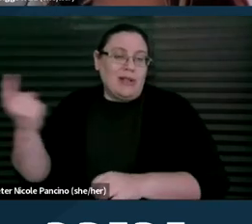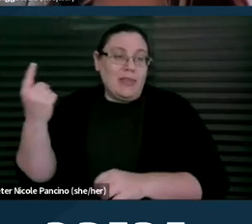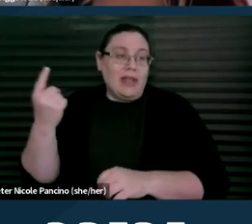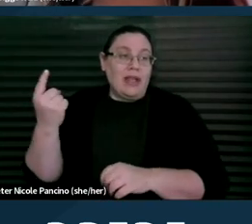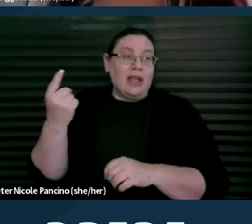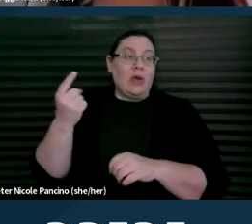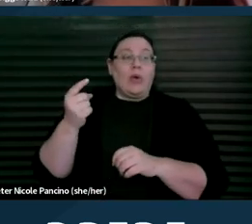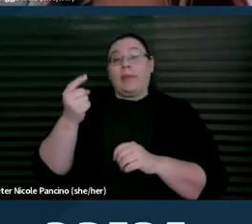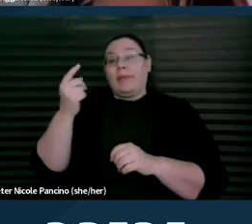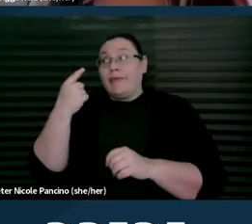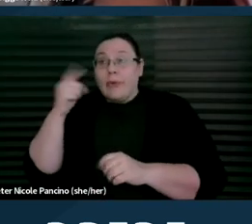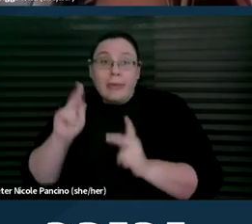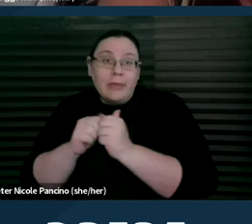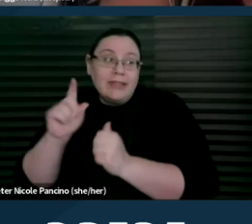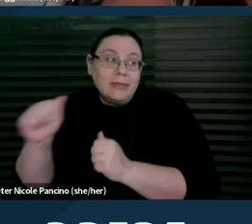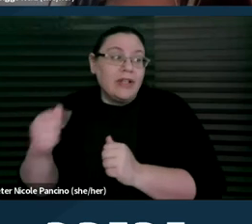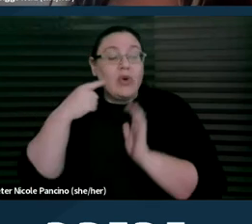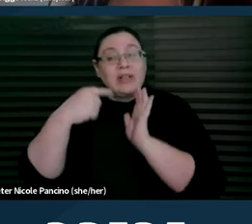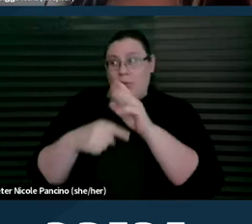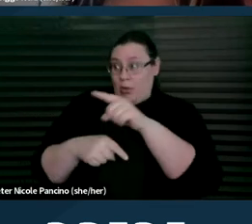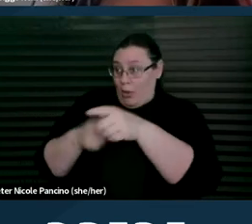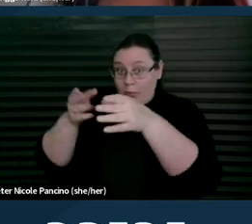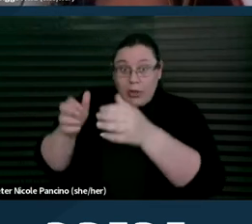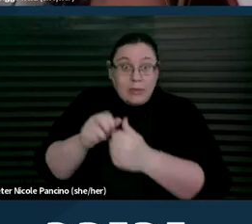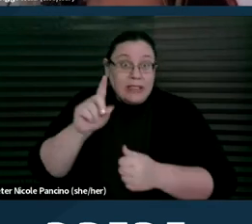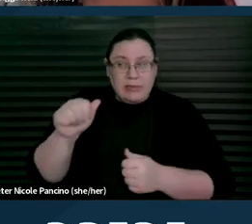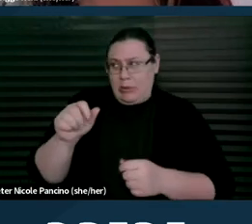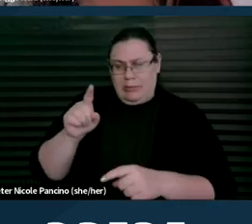An example is believing that a person with a disability can be a good parent.